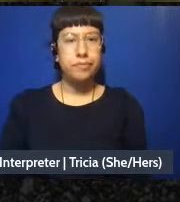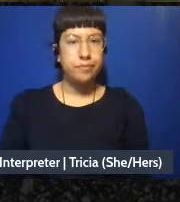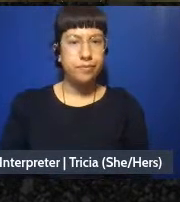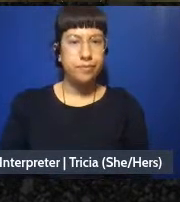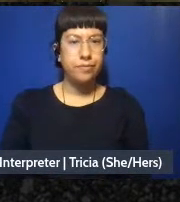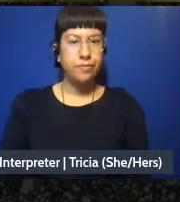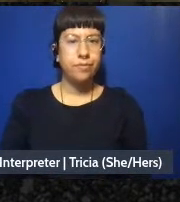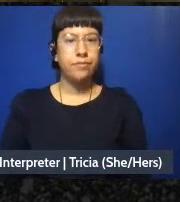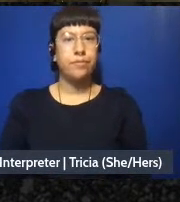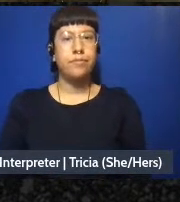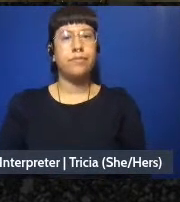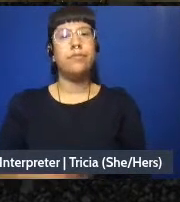Hygiene kits